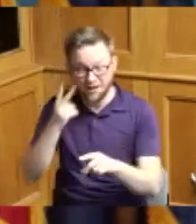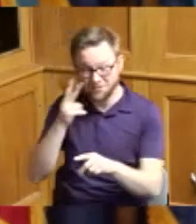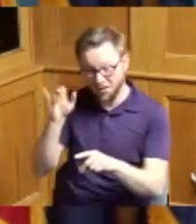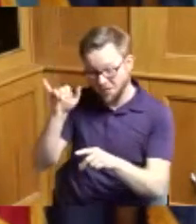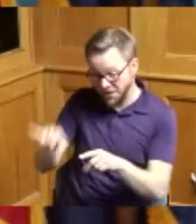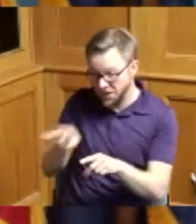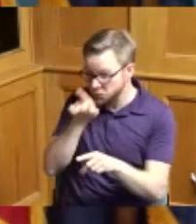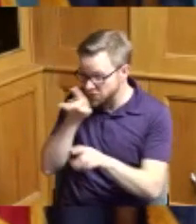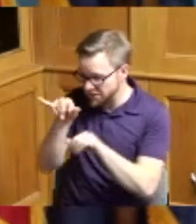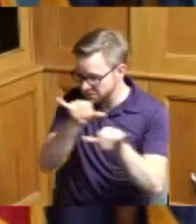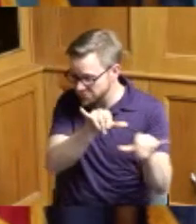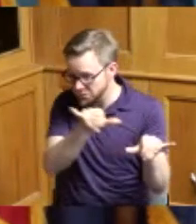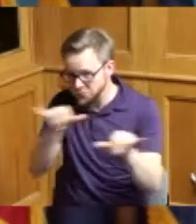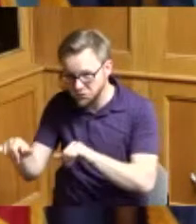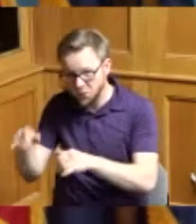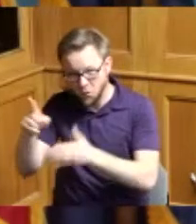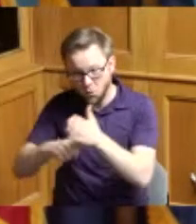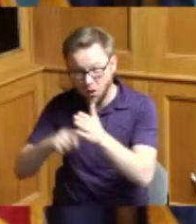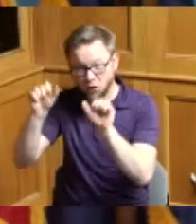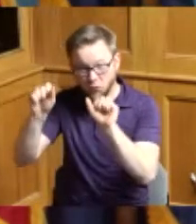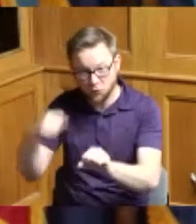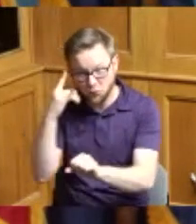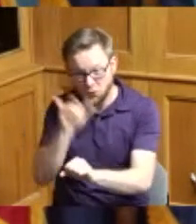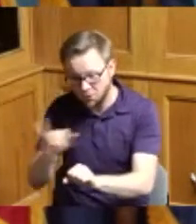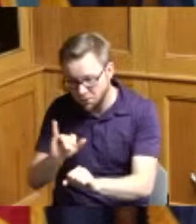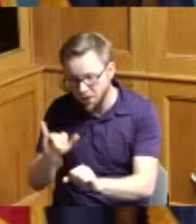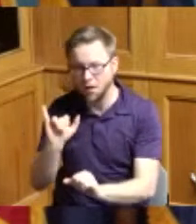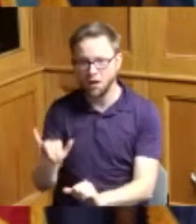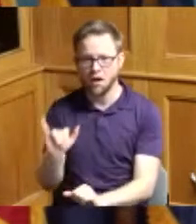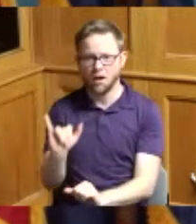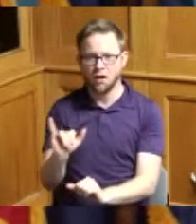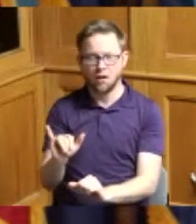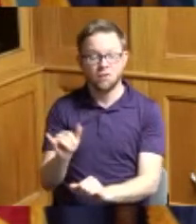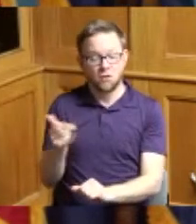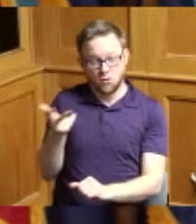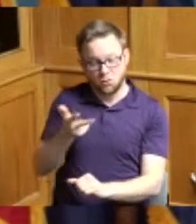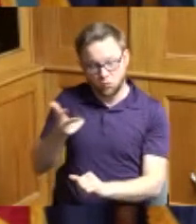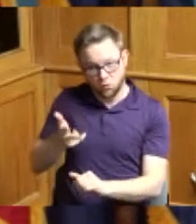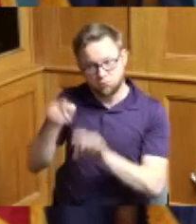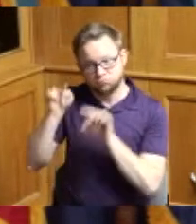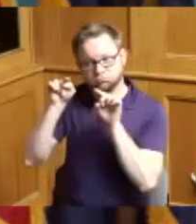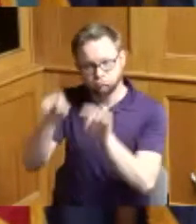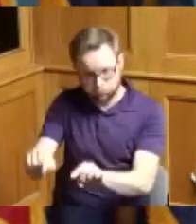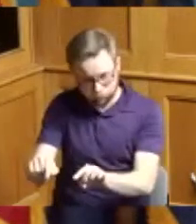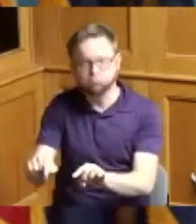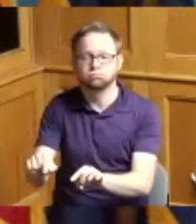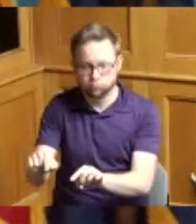and I think that we did a fabulous job the three of us were there we were down there at this event